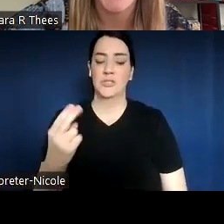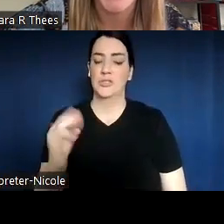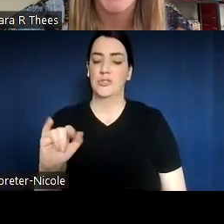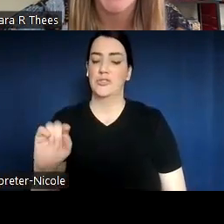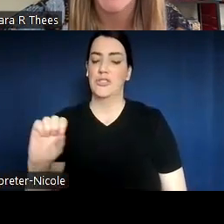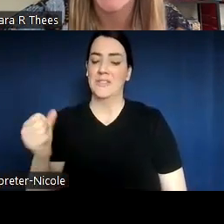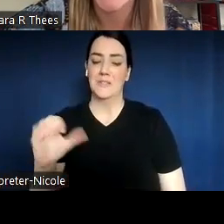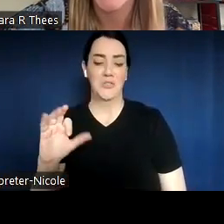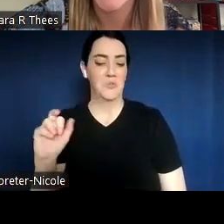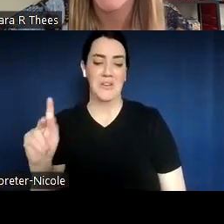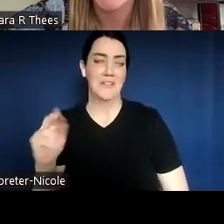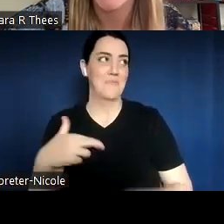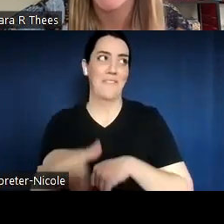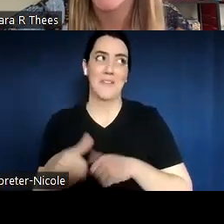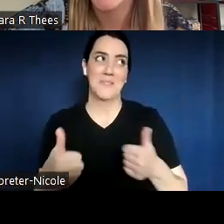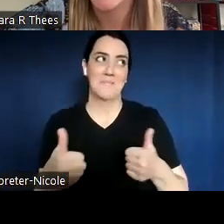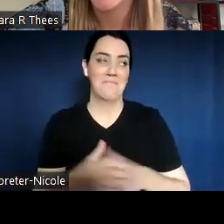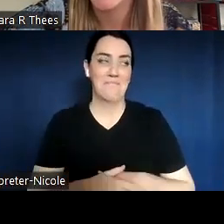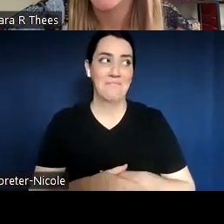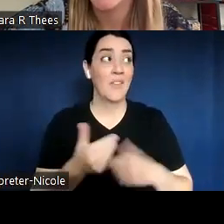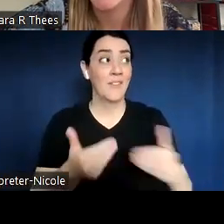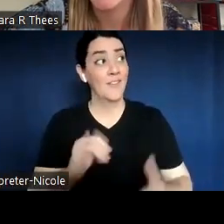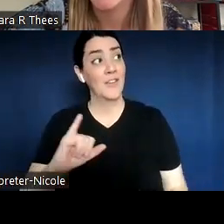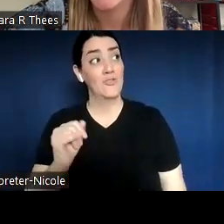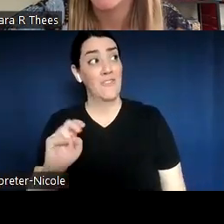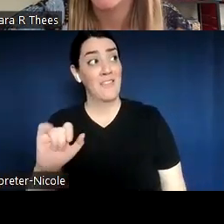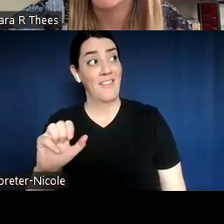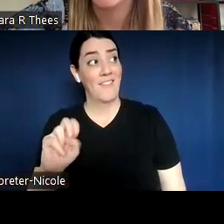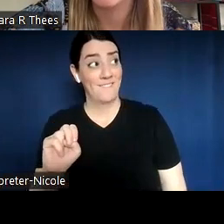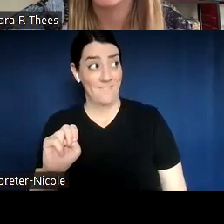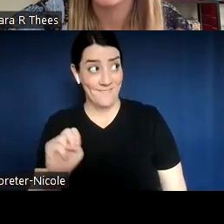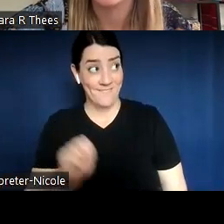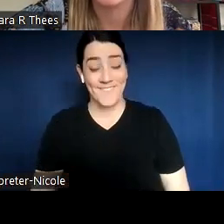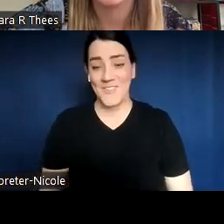Go ahead, Jonathan.